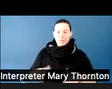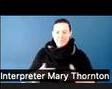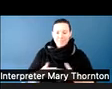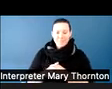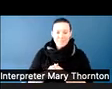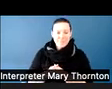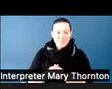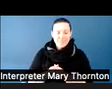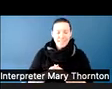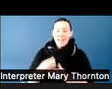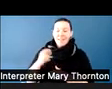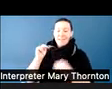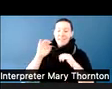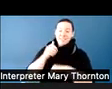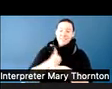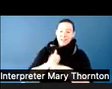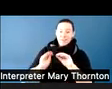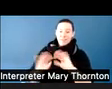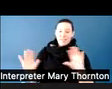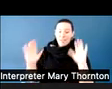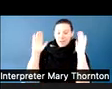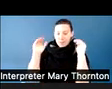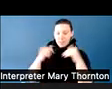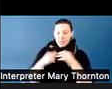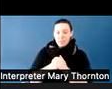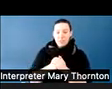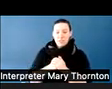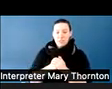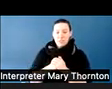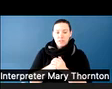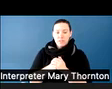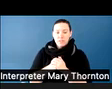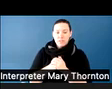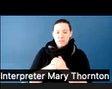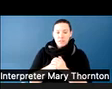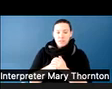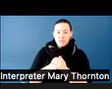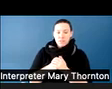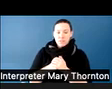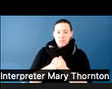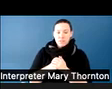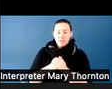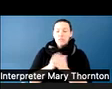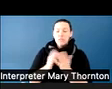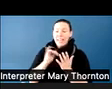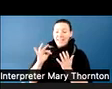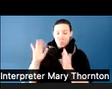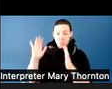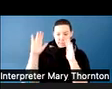part of what you do with your students, being upfront with what you will do in the moment of a disruption.